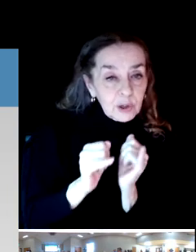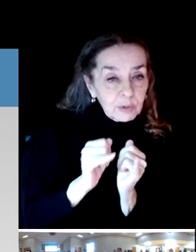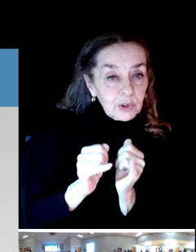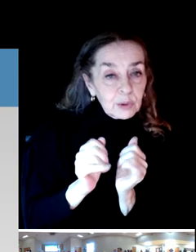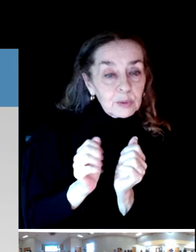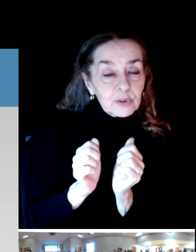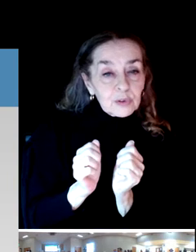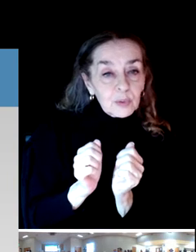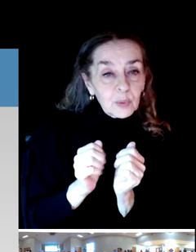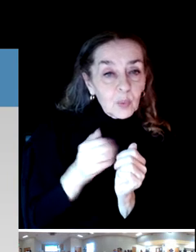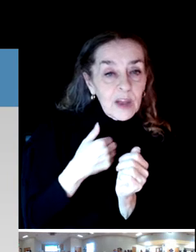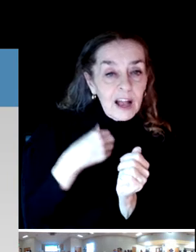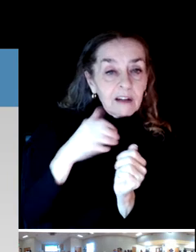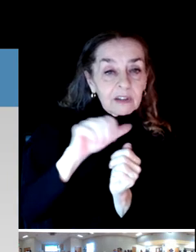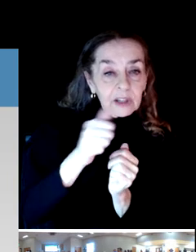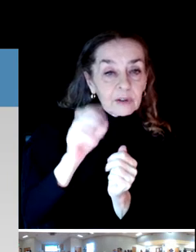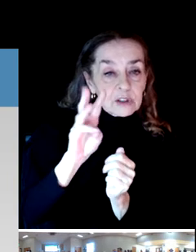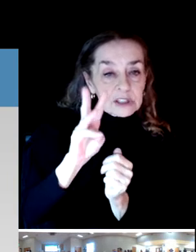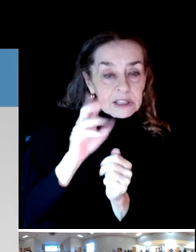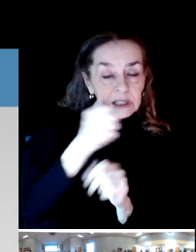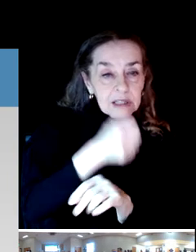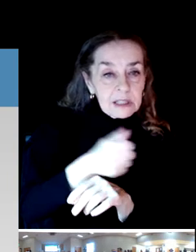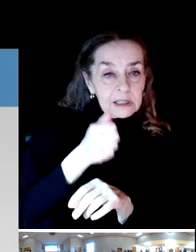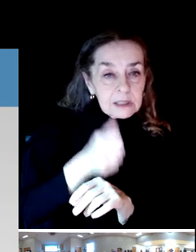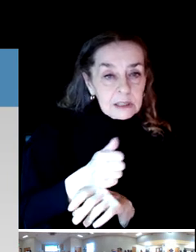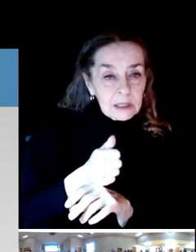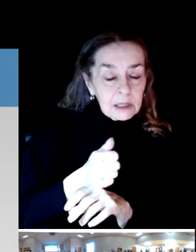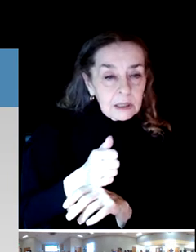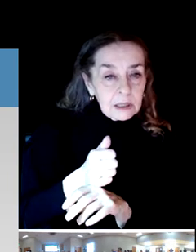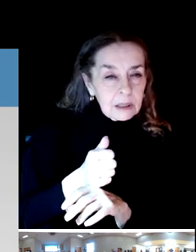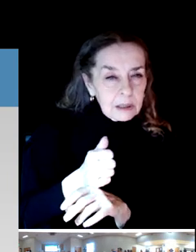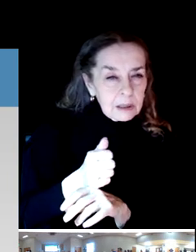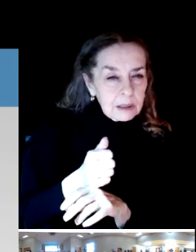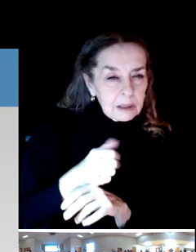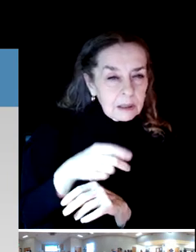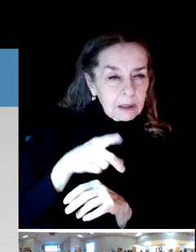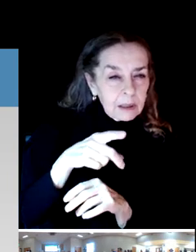six more scheduled stakeholders different than others in that these are the key leaders